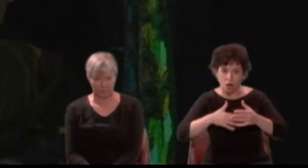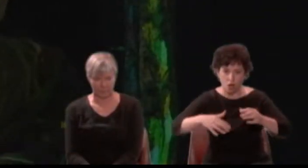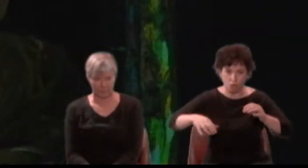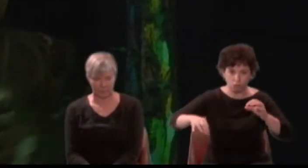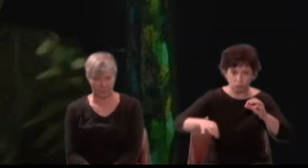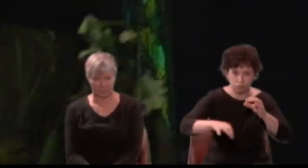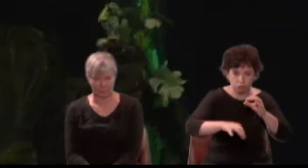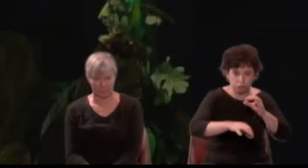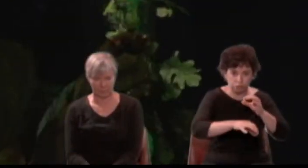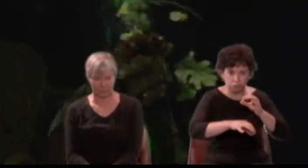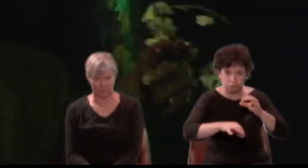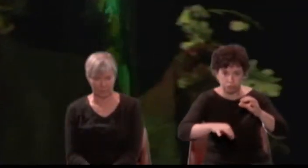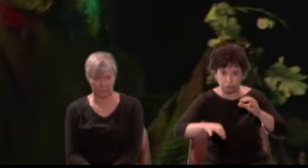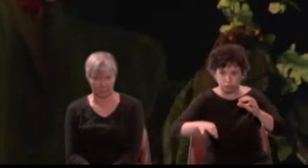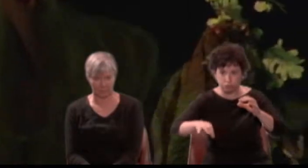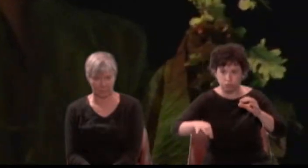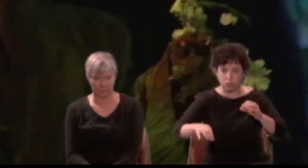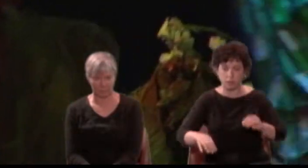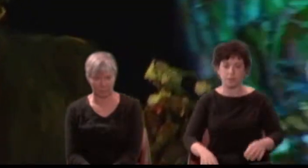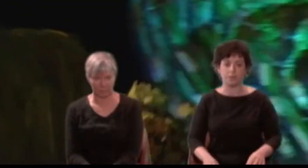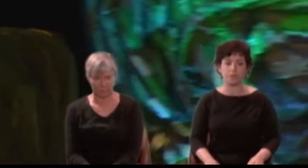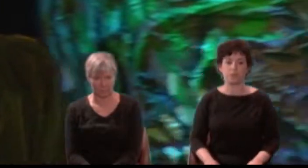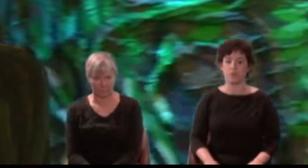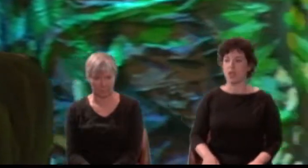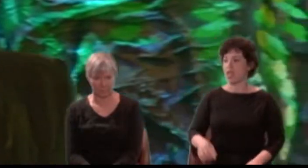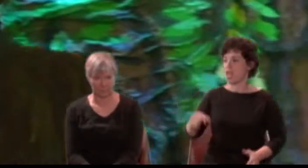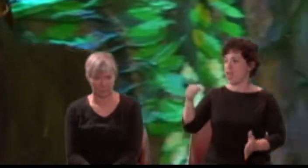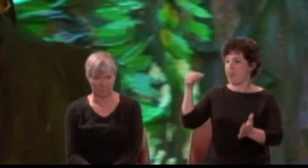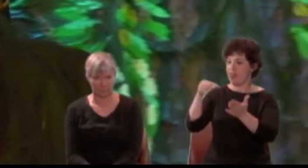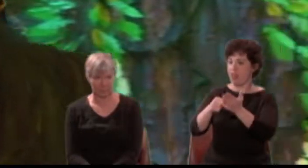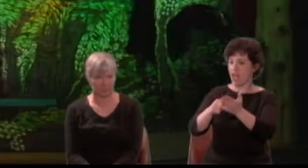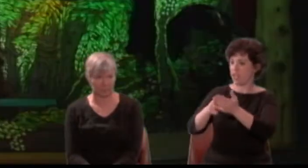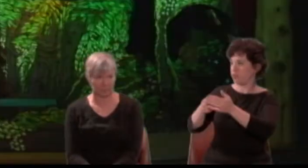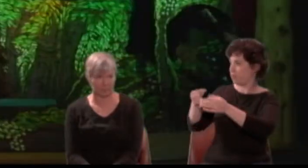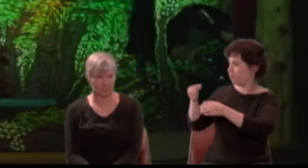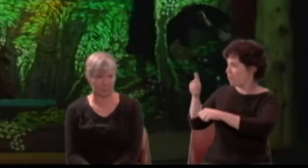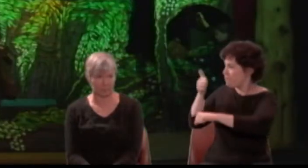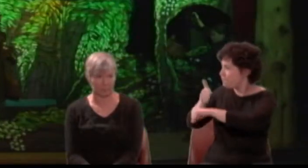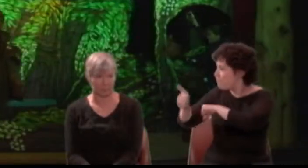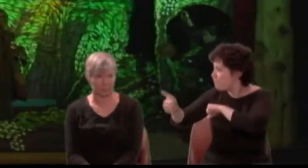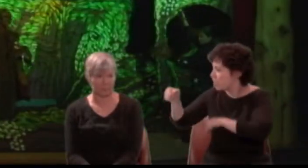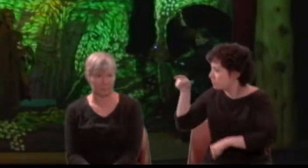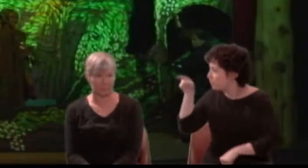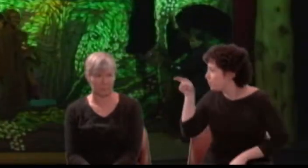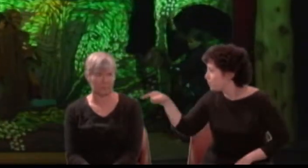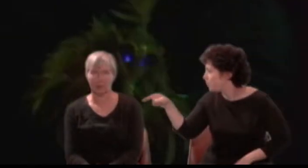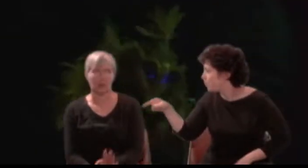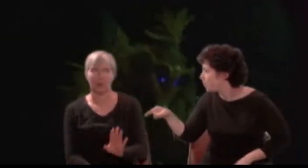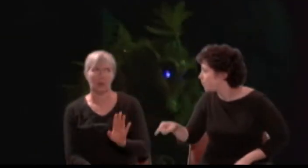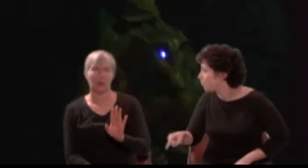Oberon: This is thy negligence. Puck: Believe me, king of shadows, I mistook.